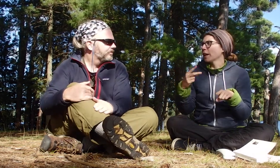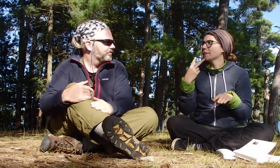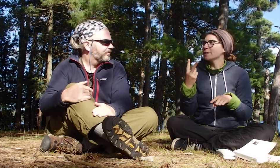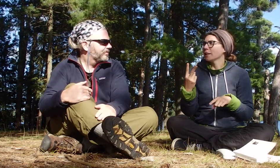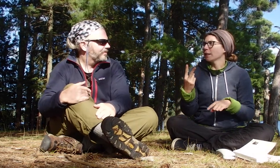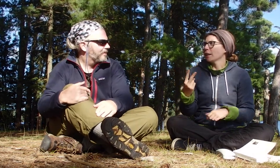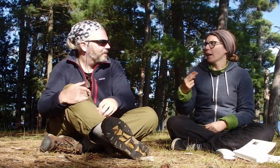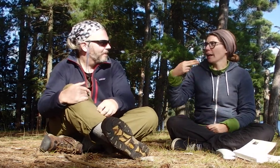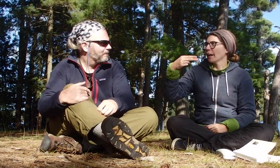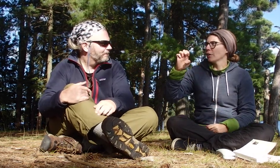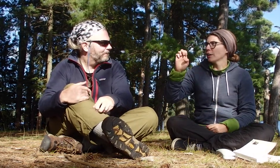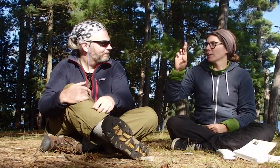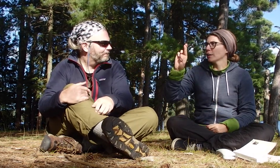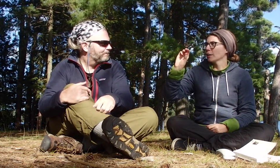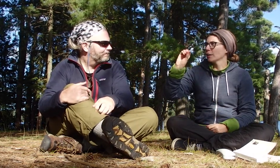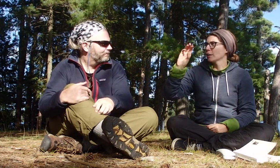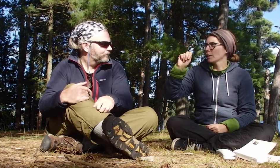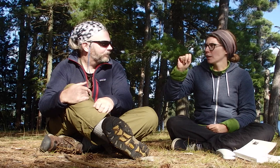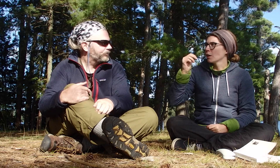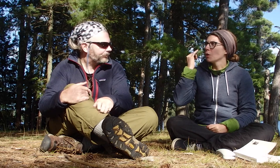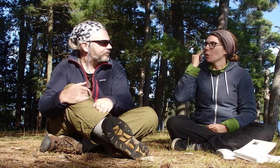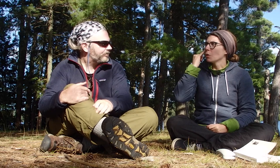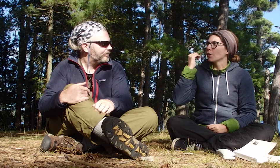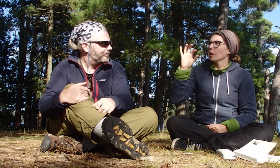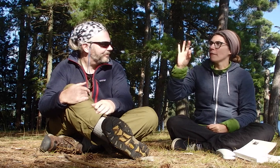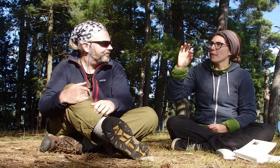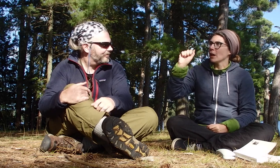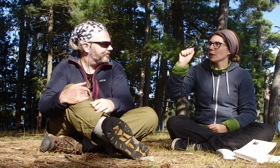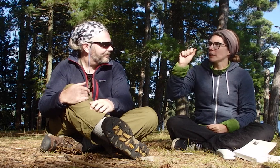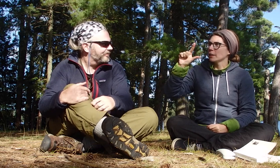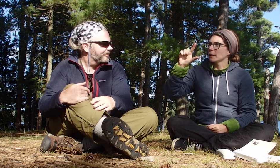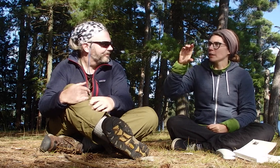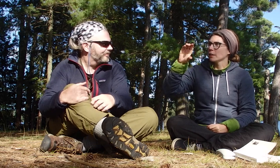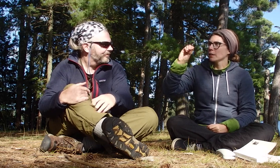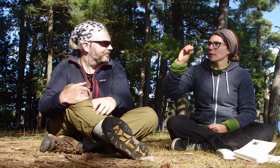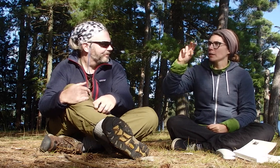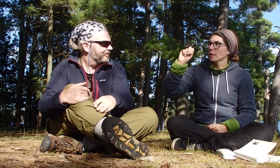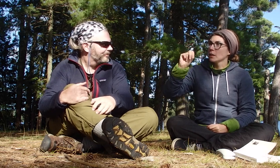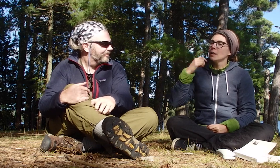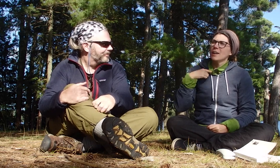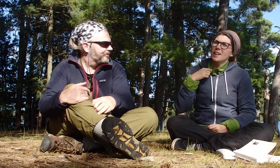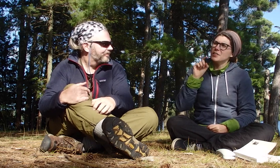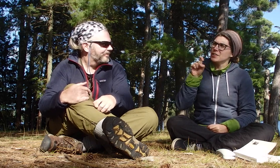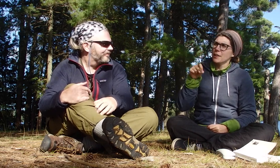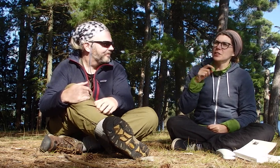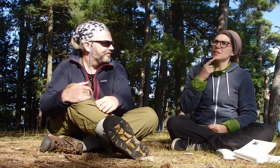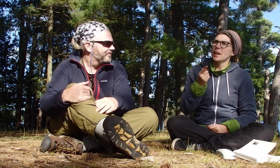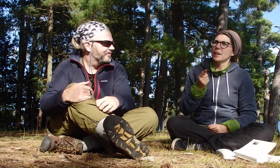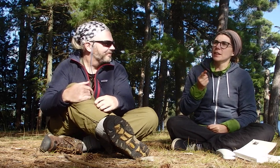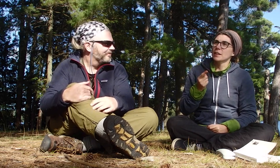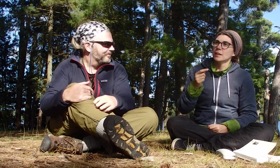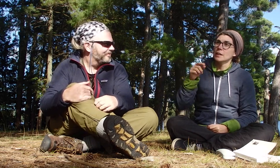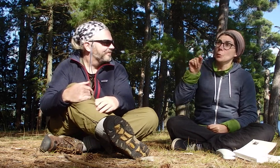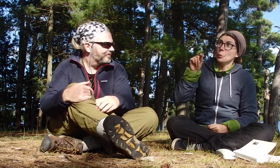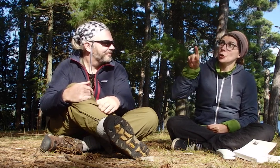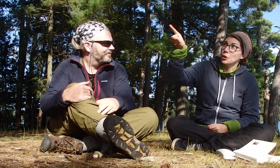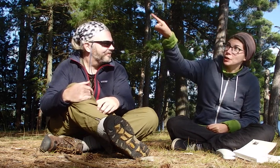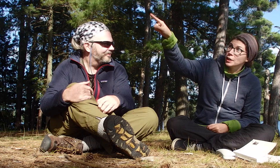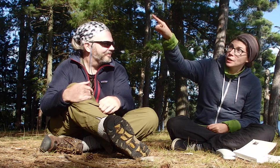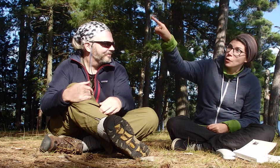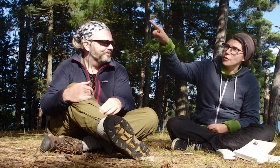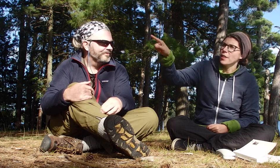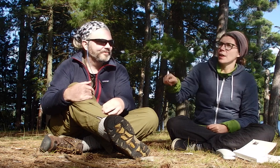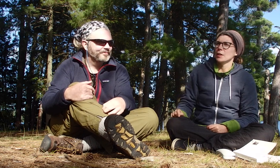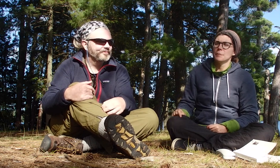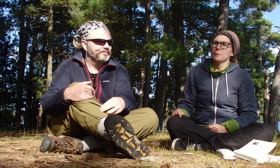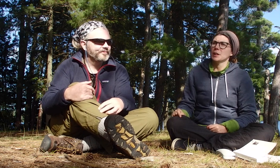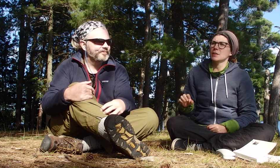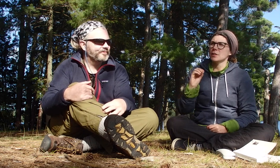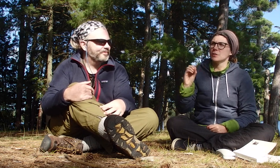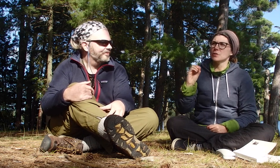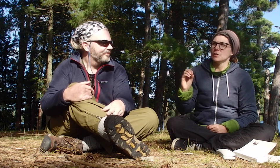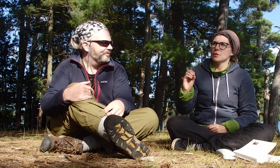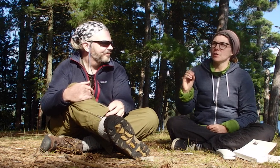When I see a heron or a falcon, I just have to say "Bird, over there!" because there's